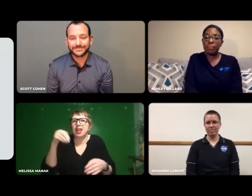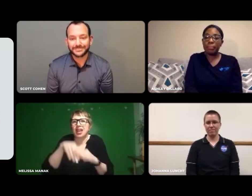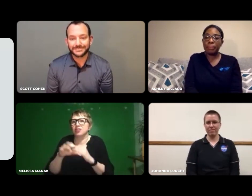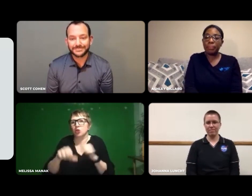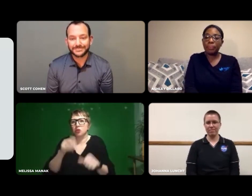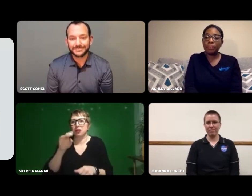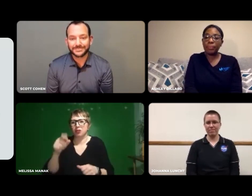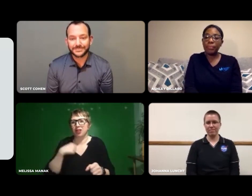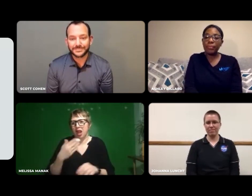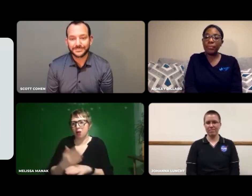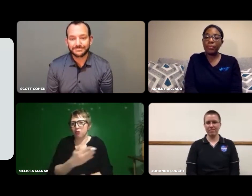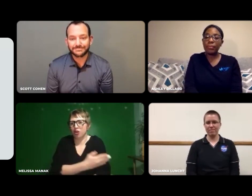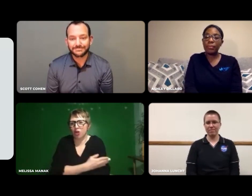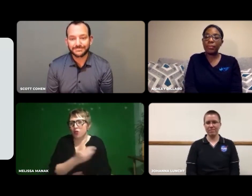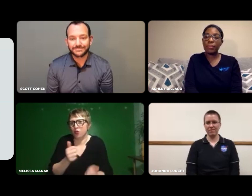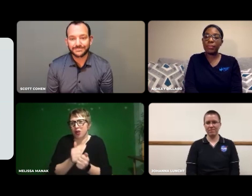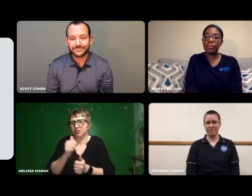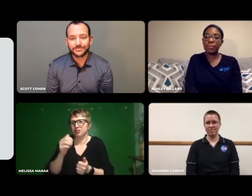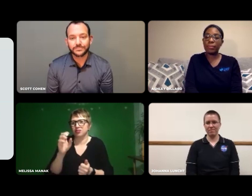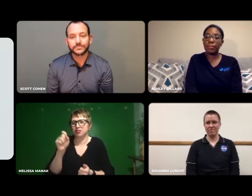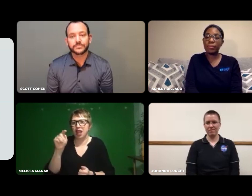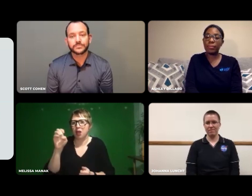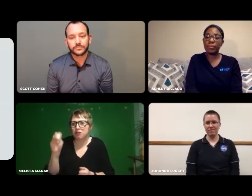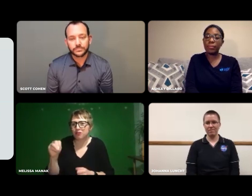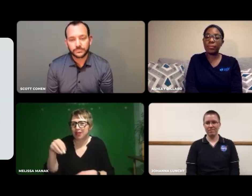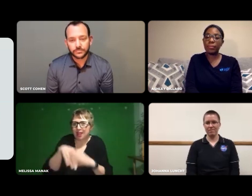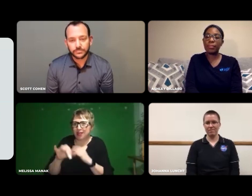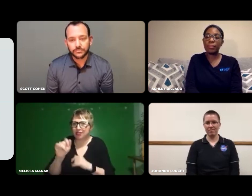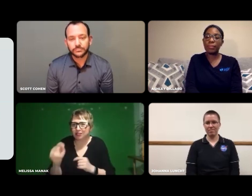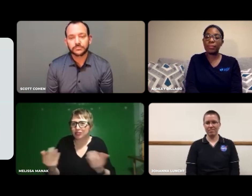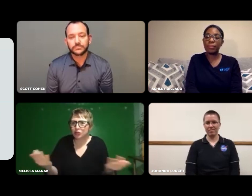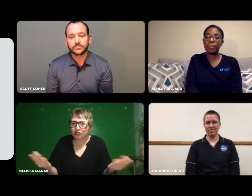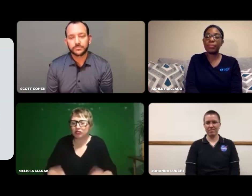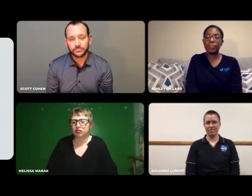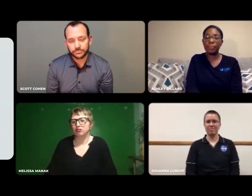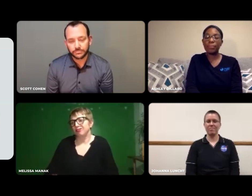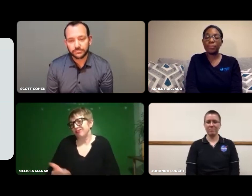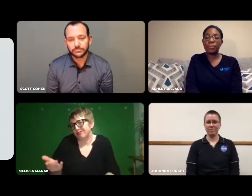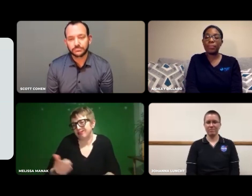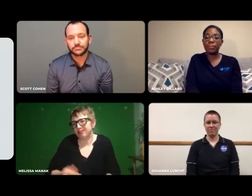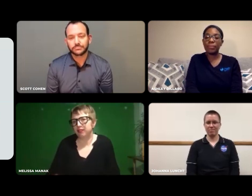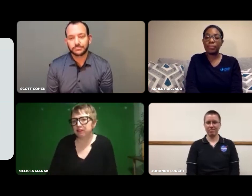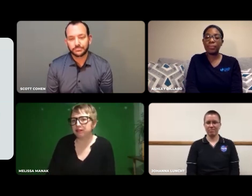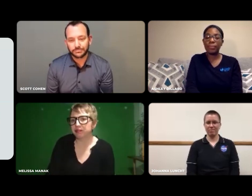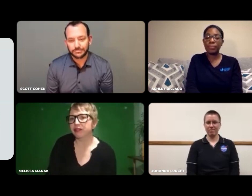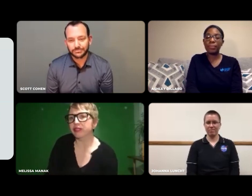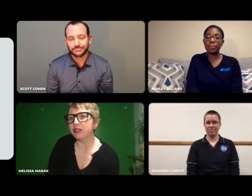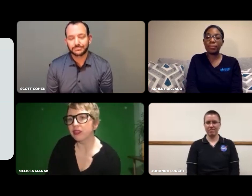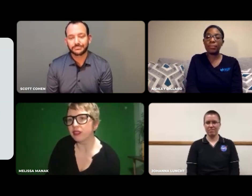social media. How can you develop and improve STEM within that?